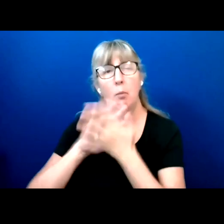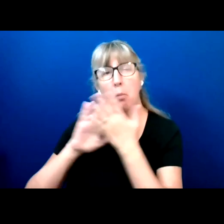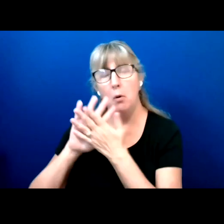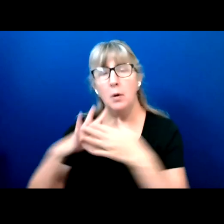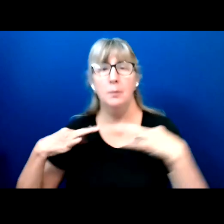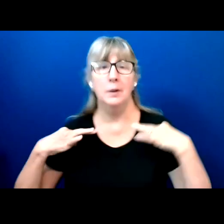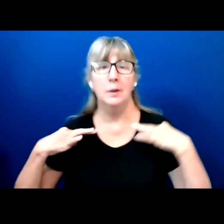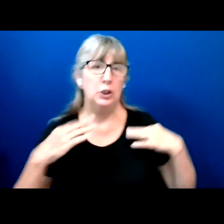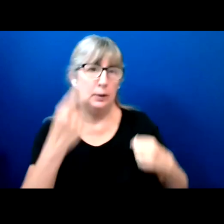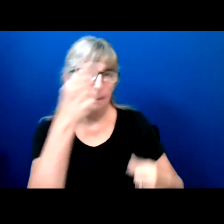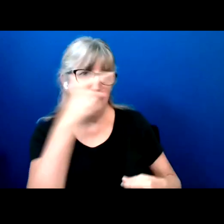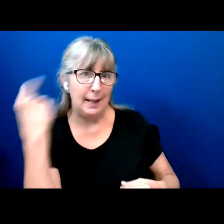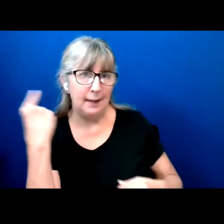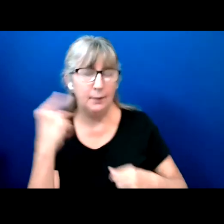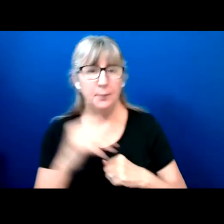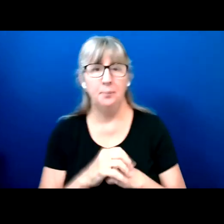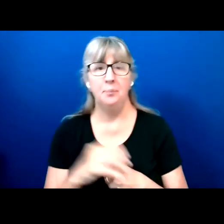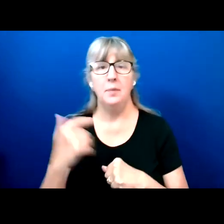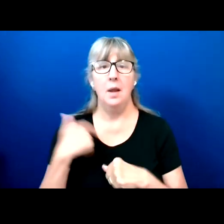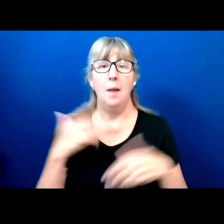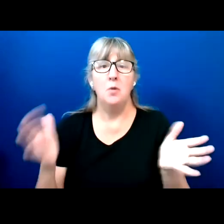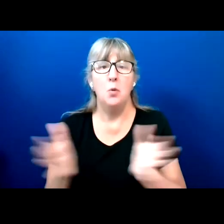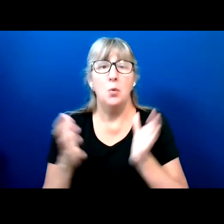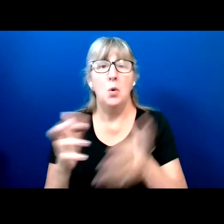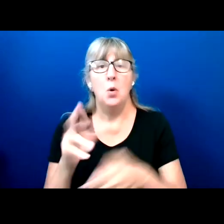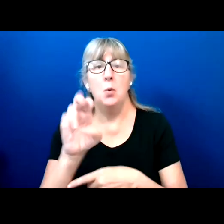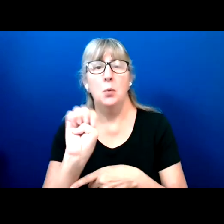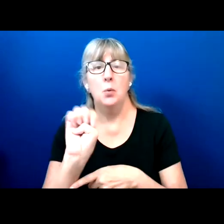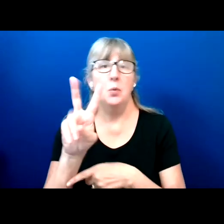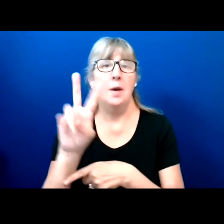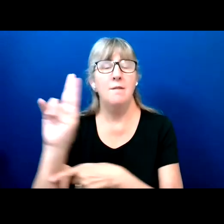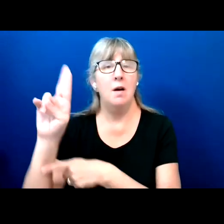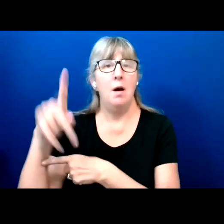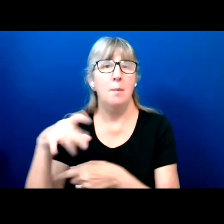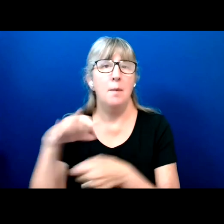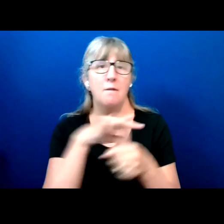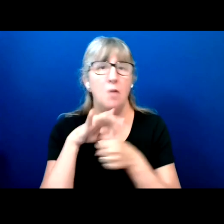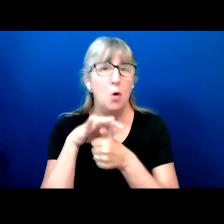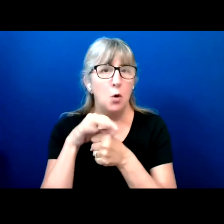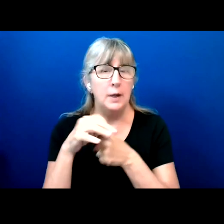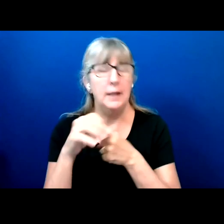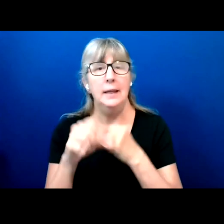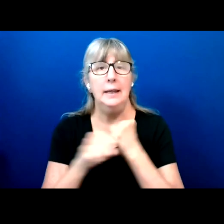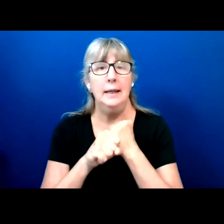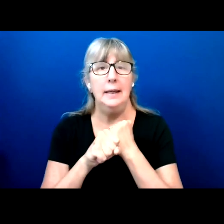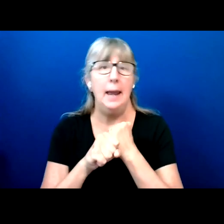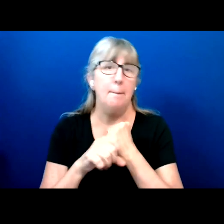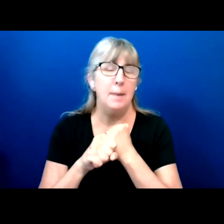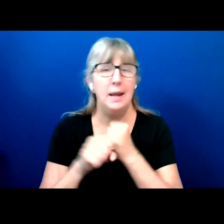I am the REV UP Voting Campaign Coordinator at the American Association of People with Disabilities.